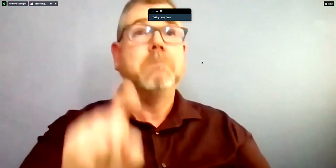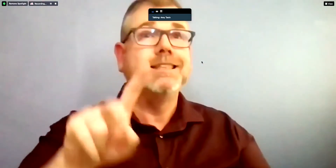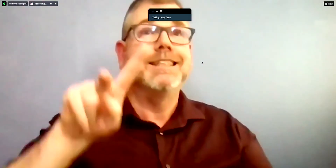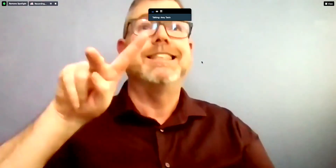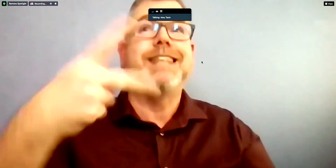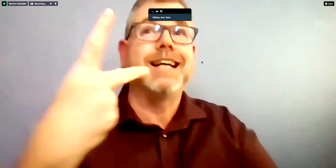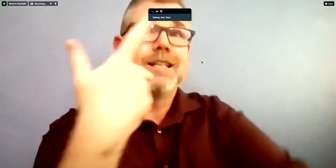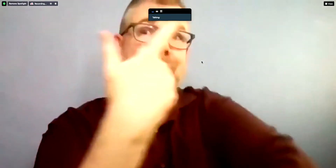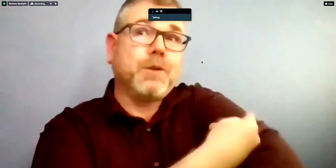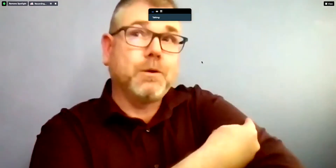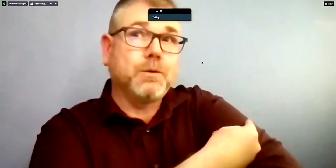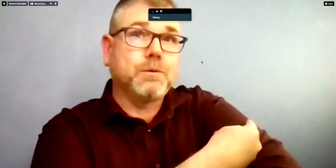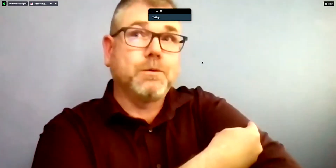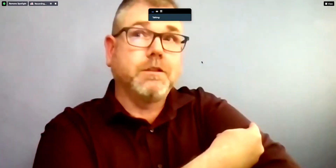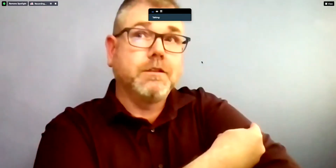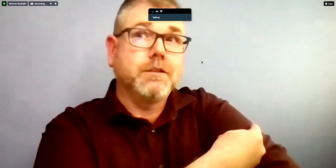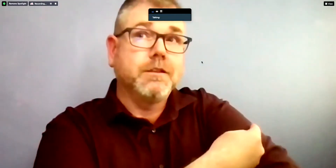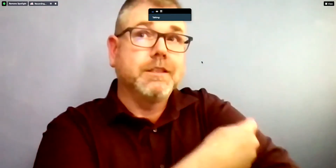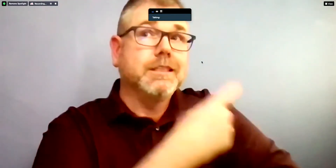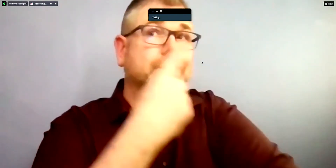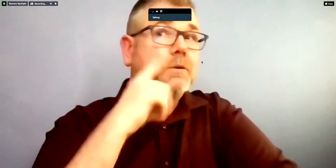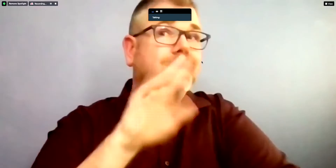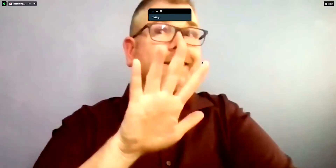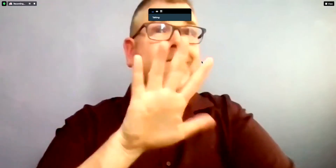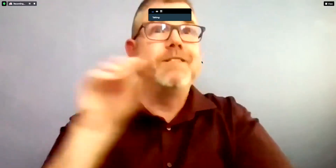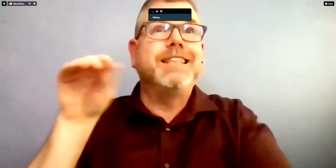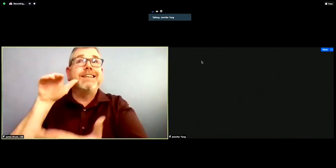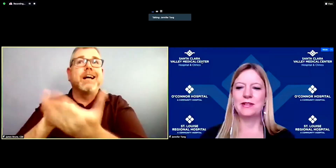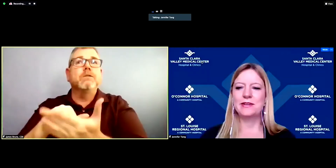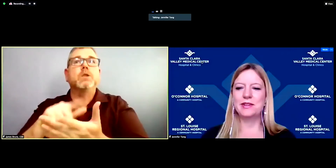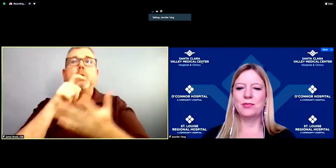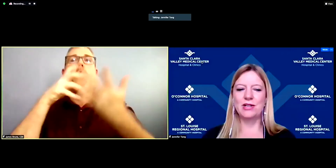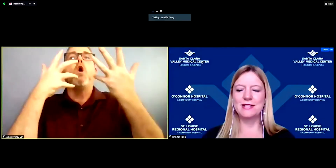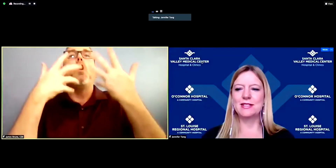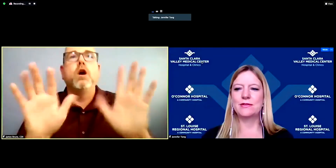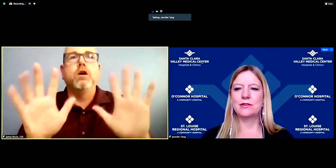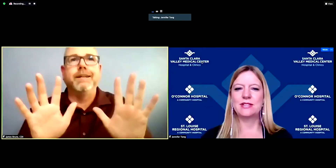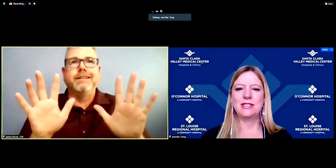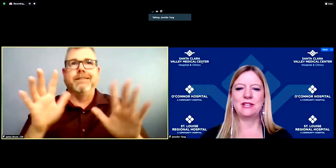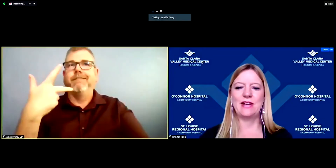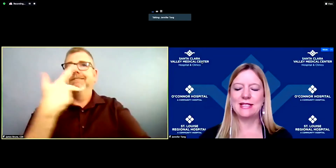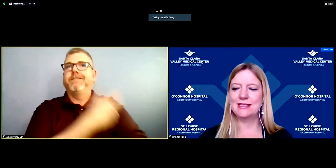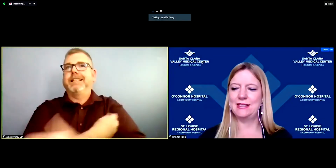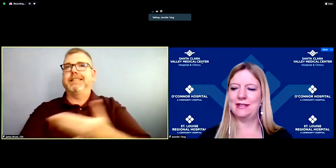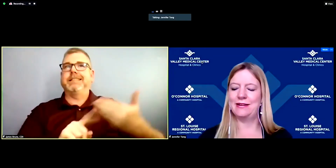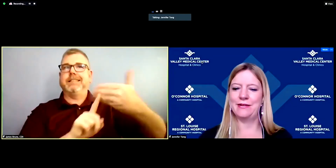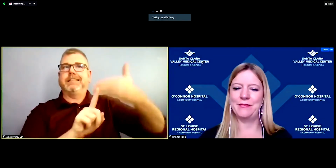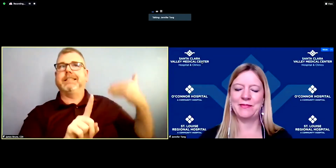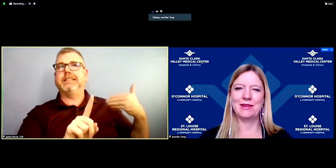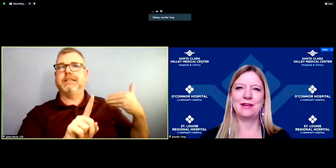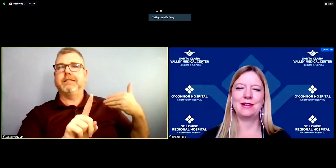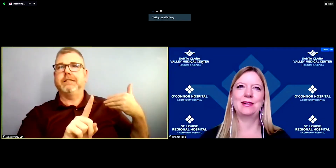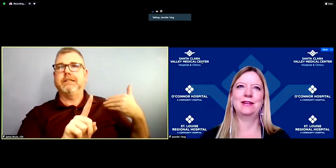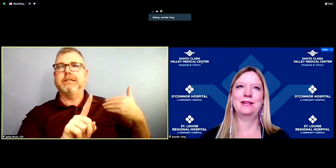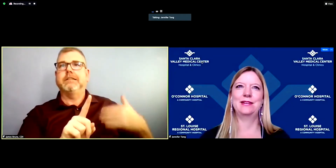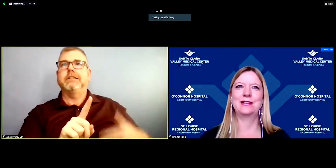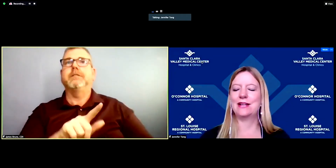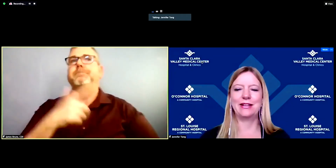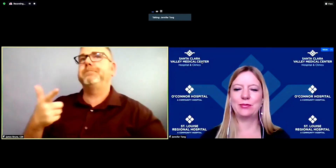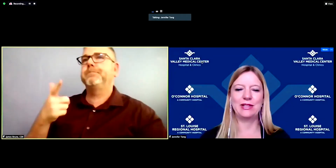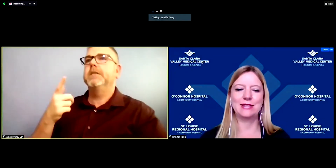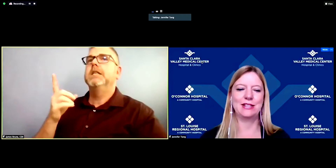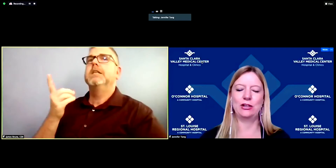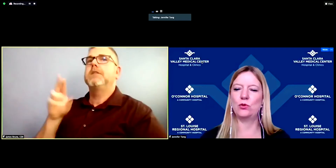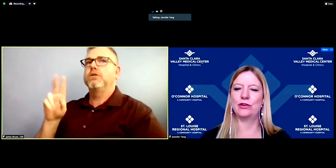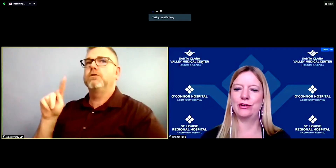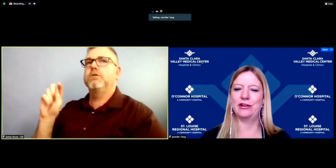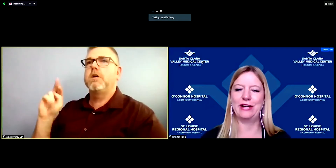Dr. Tong: Sure, so the the process for receiving vaccine um uh it's not like placing an order and